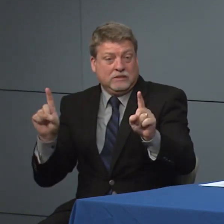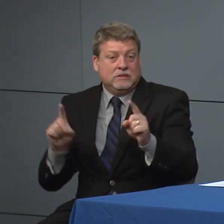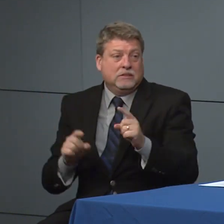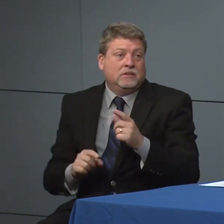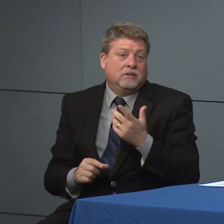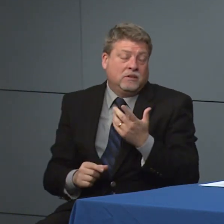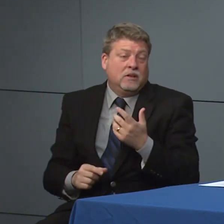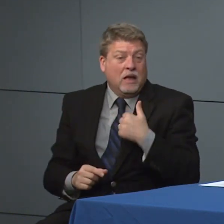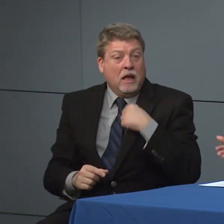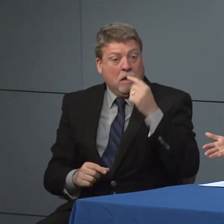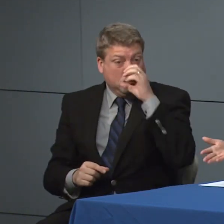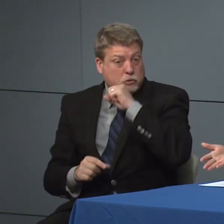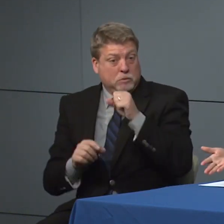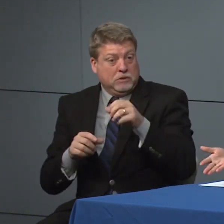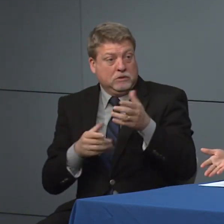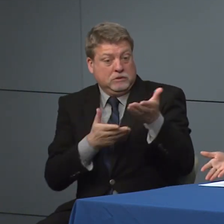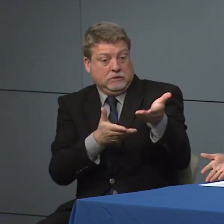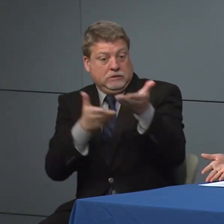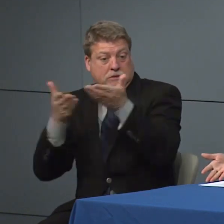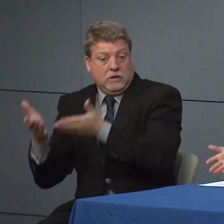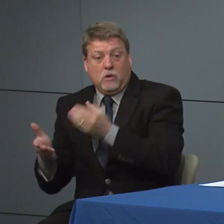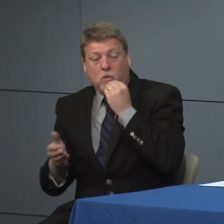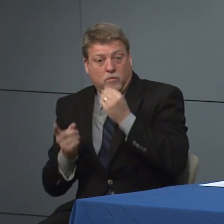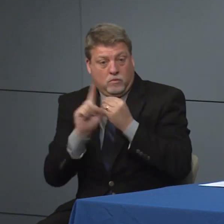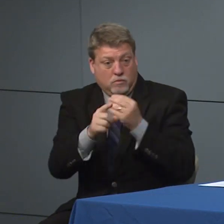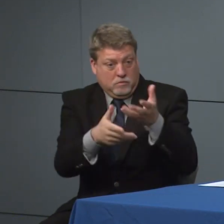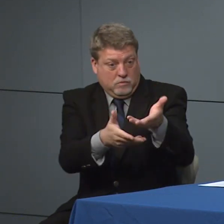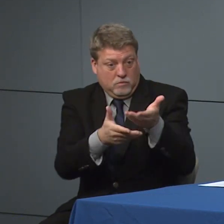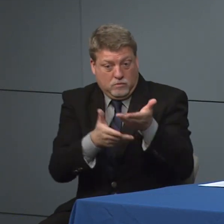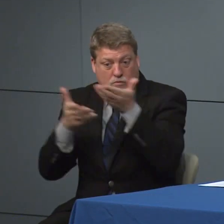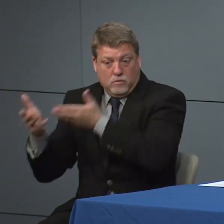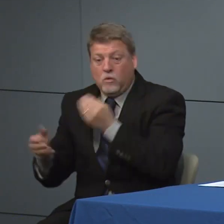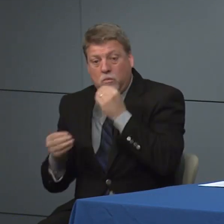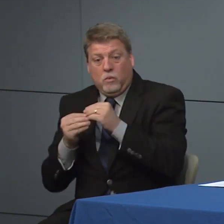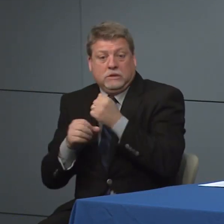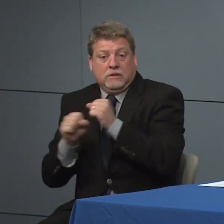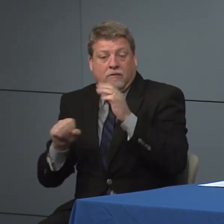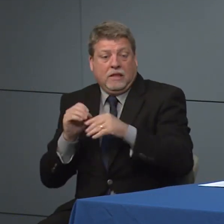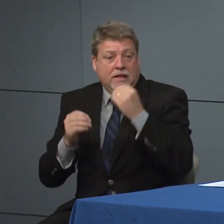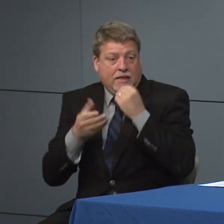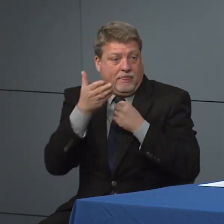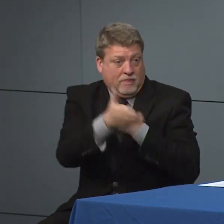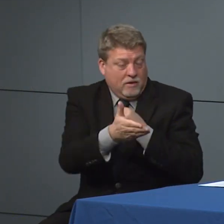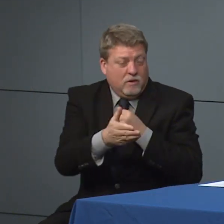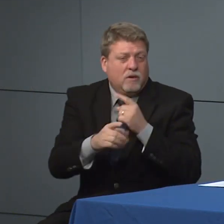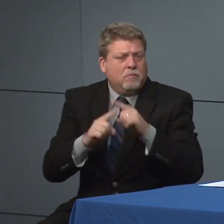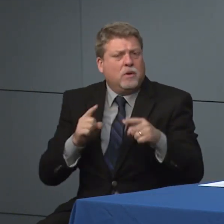probably take out as we're safer than and being in public, but we do have those those guidelines for restaurants and